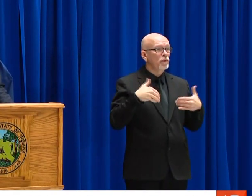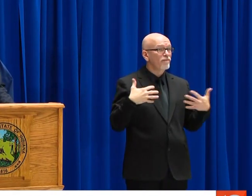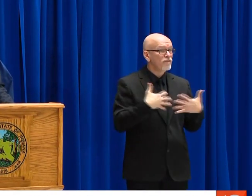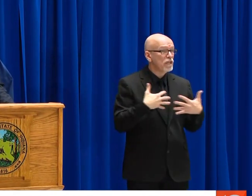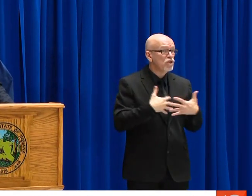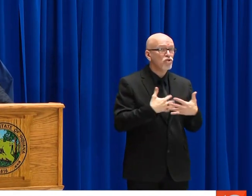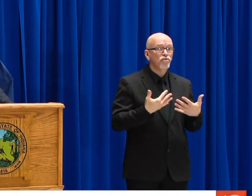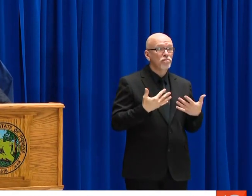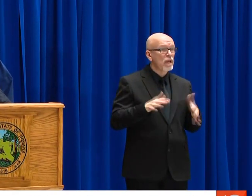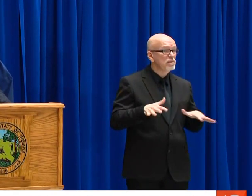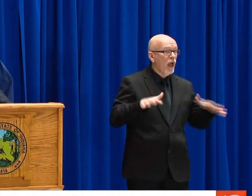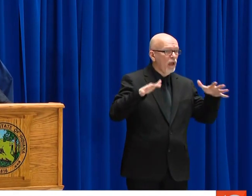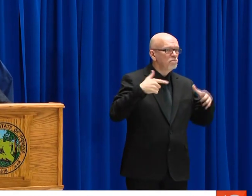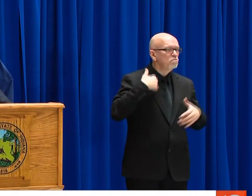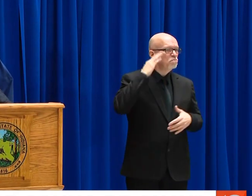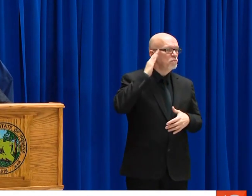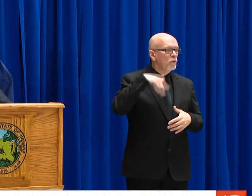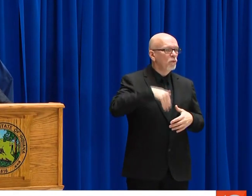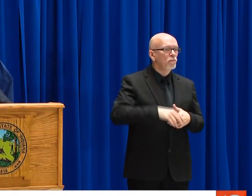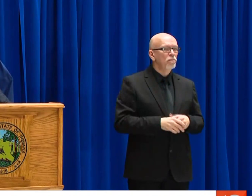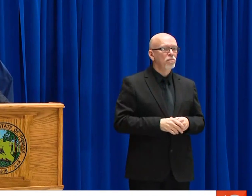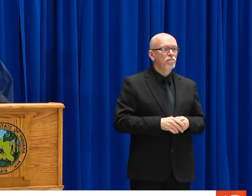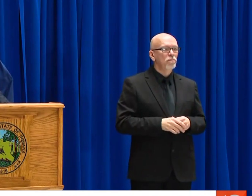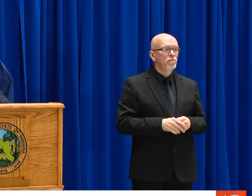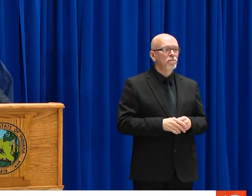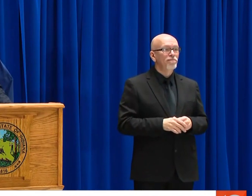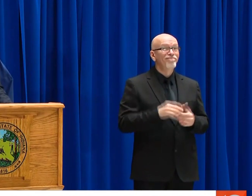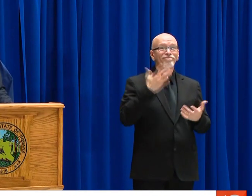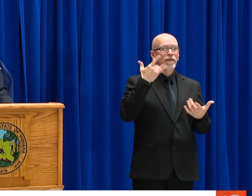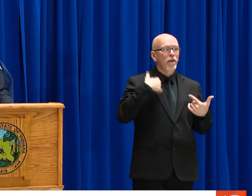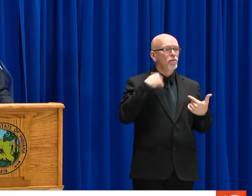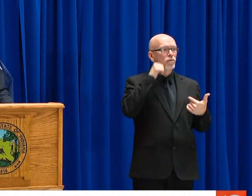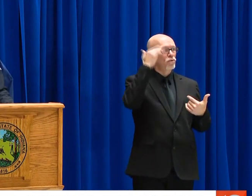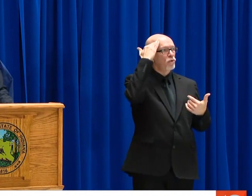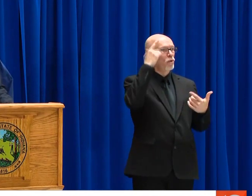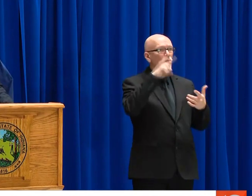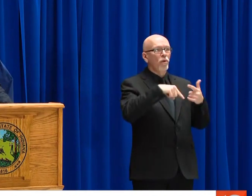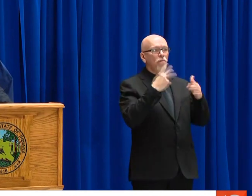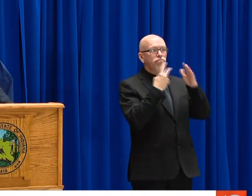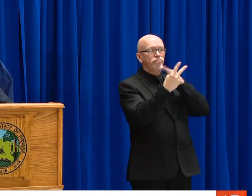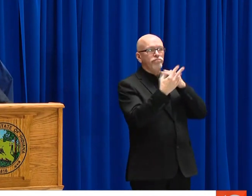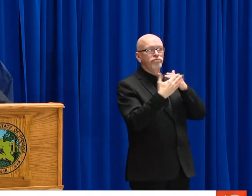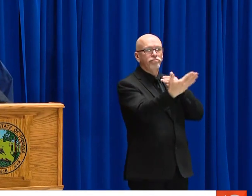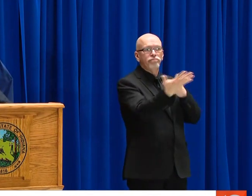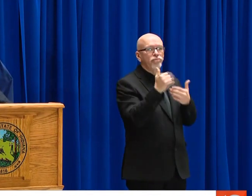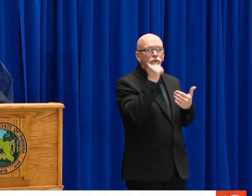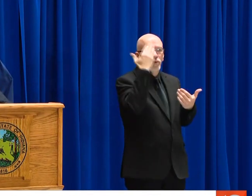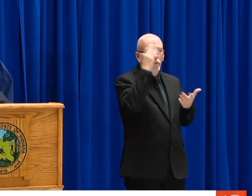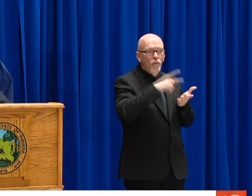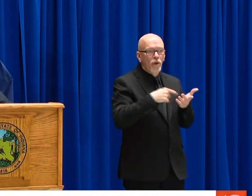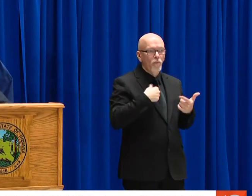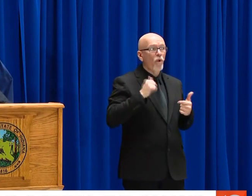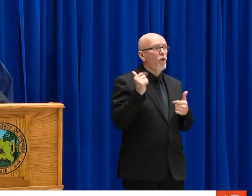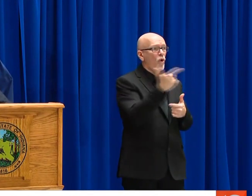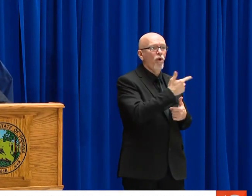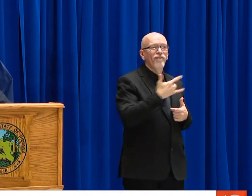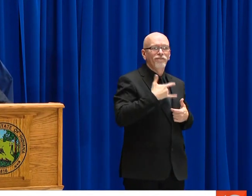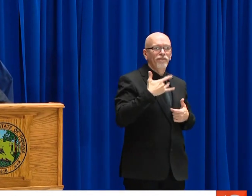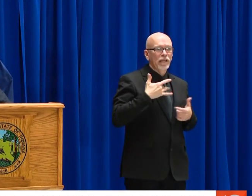I CAN KEEN A I CAN KEENLY AWARE THAT OUR CITIZENS ARE EXPERIENCING TREMENDOUS FEAR AND ANXIETY.